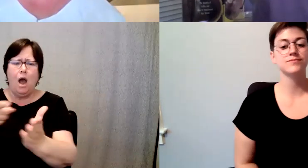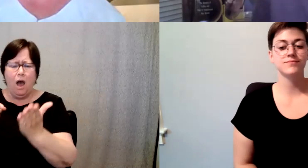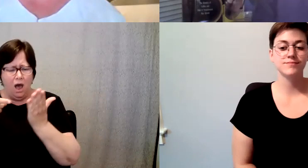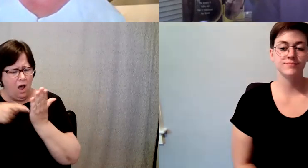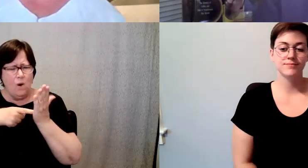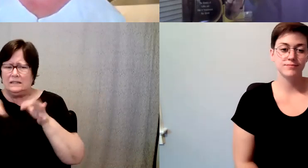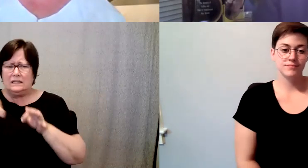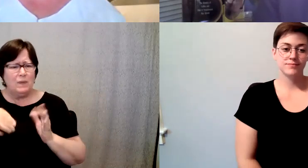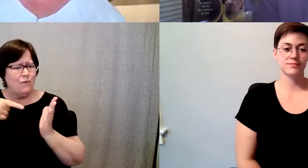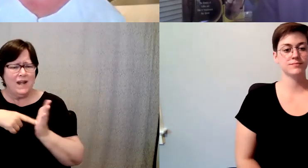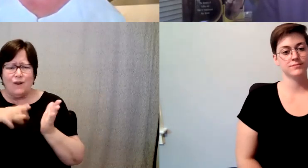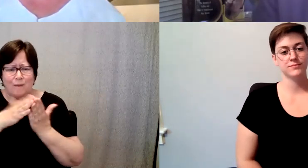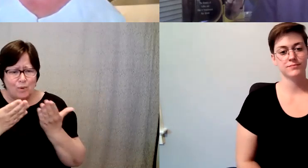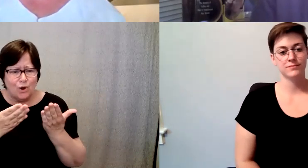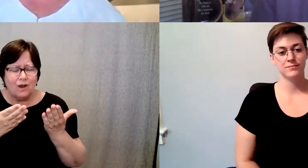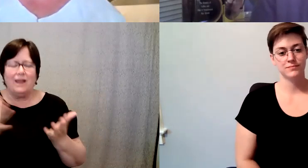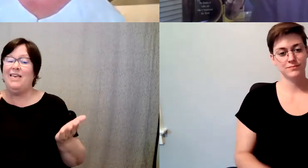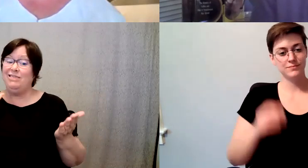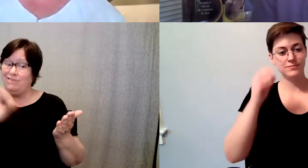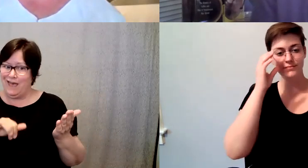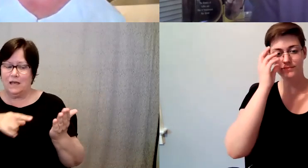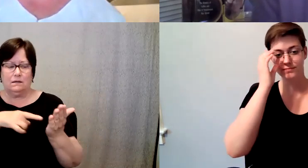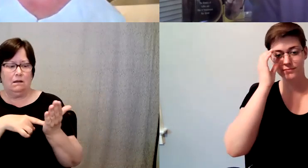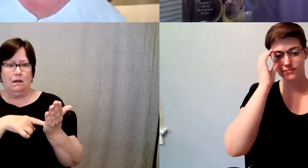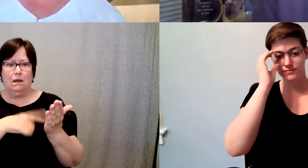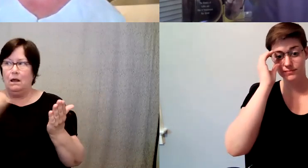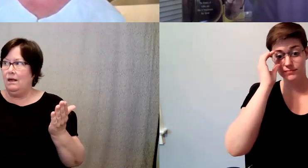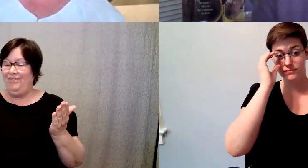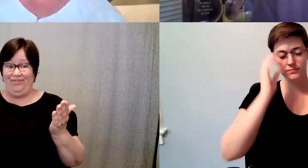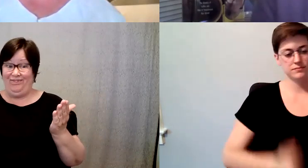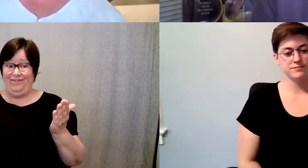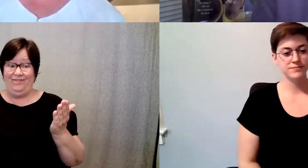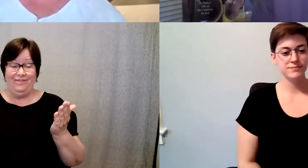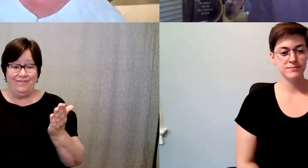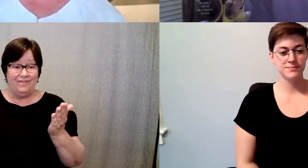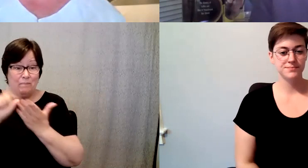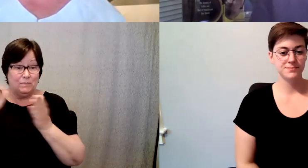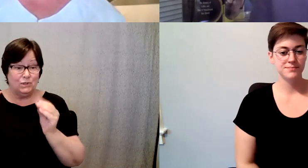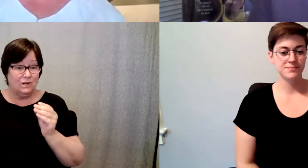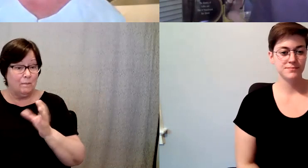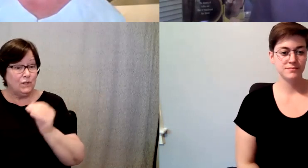D. Major Cohen: That to me was something they taught me that that I think it makes coffee